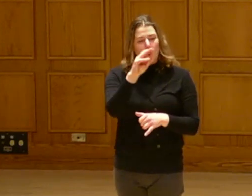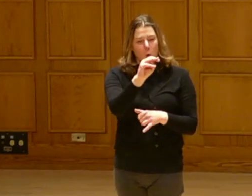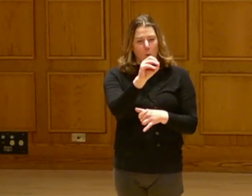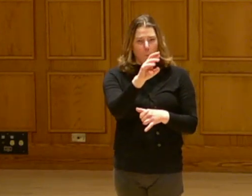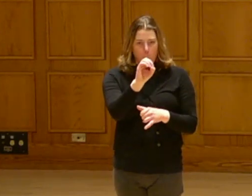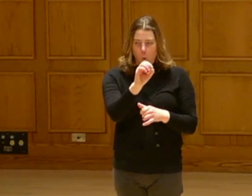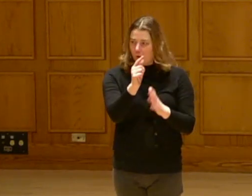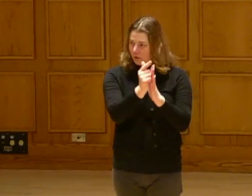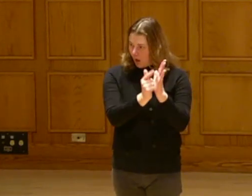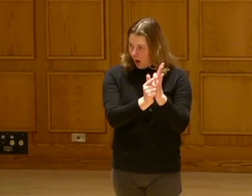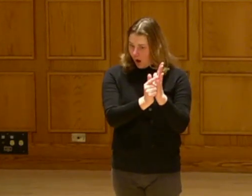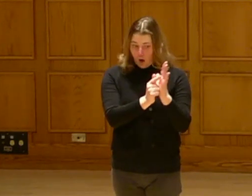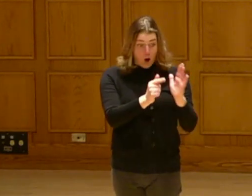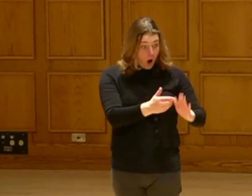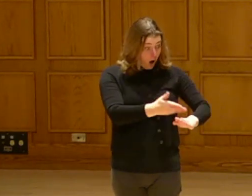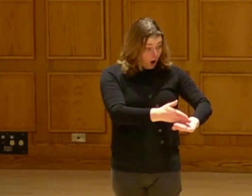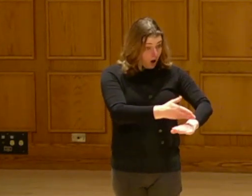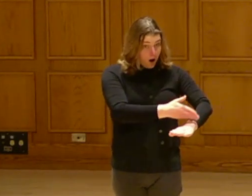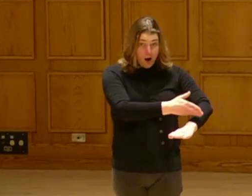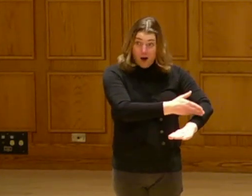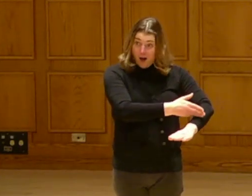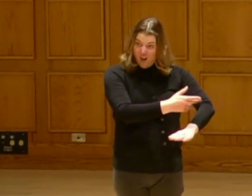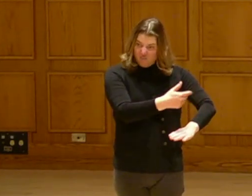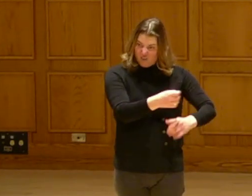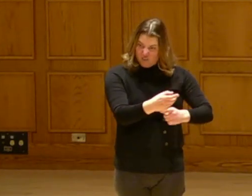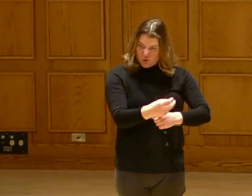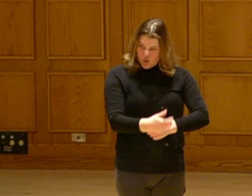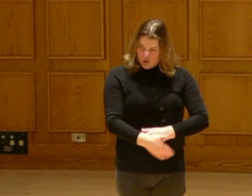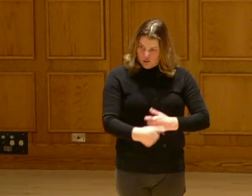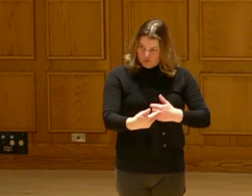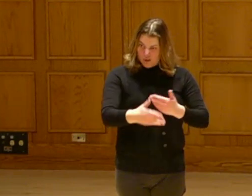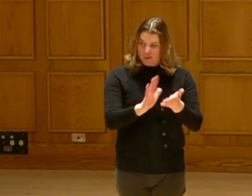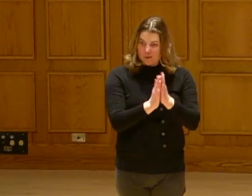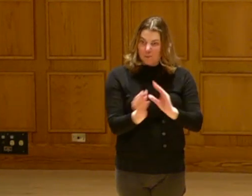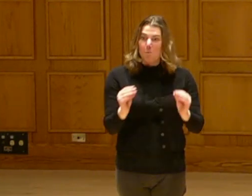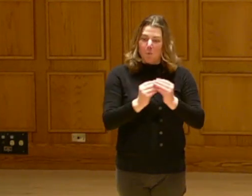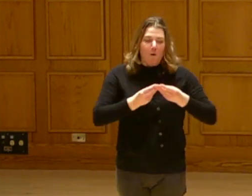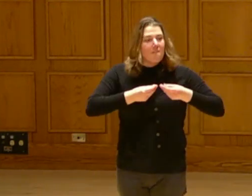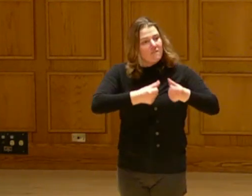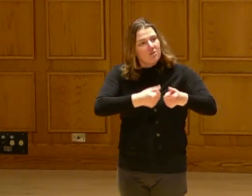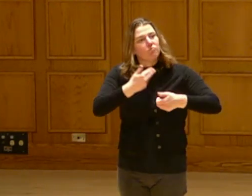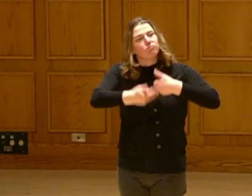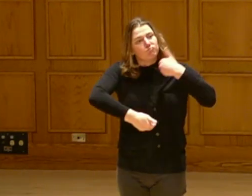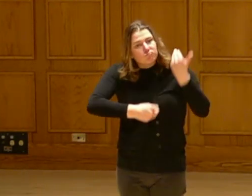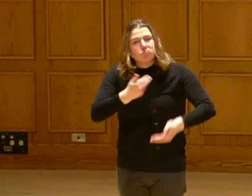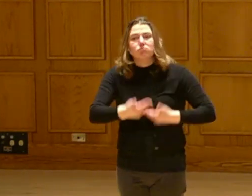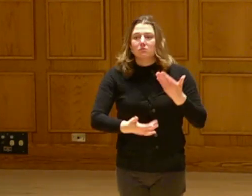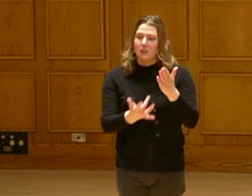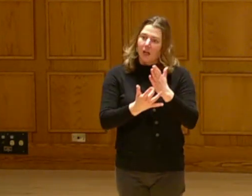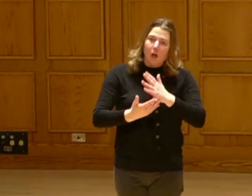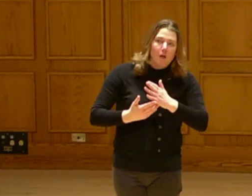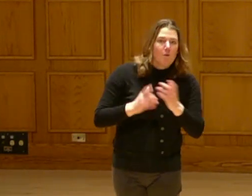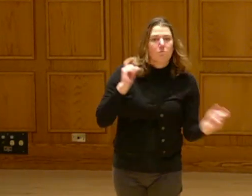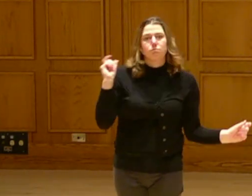It is kind of like Moore's Law. Things get better every couple of years. They get more efficient.